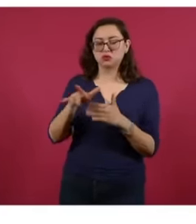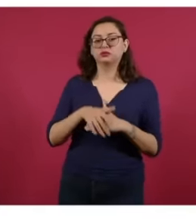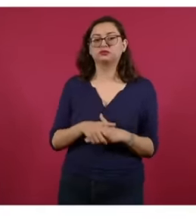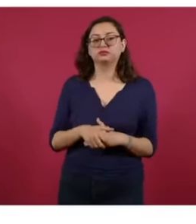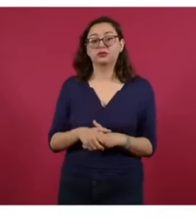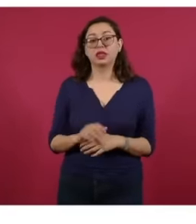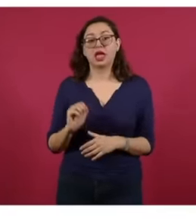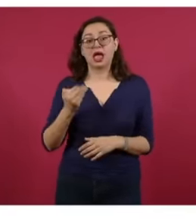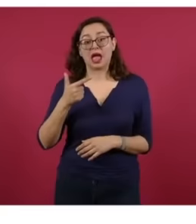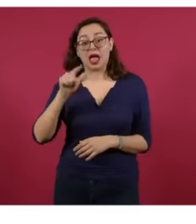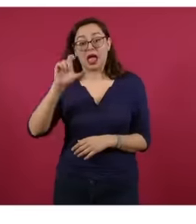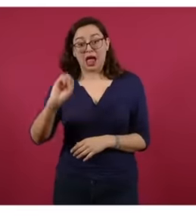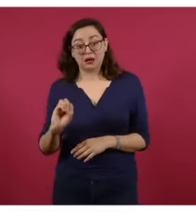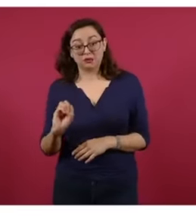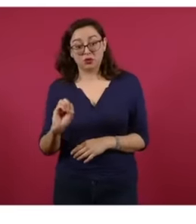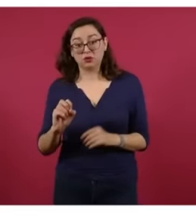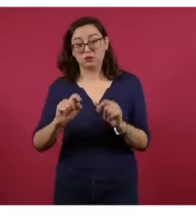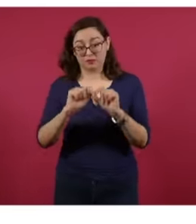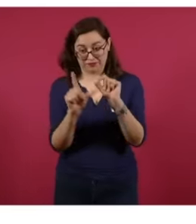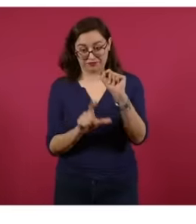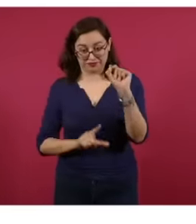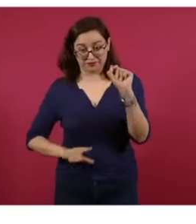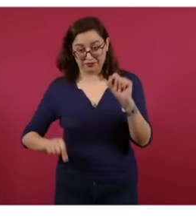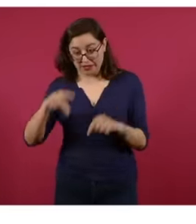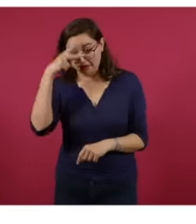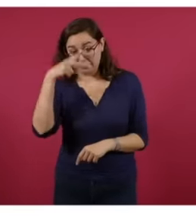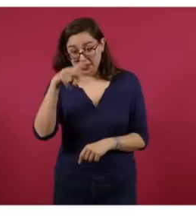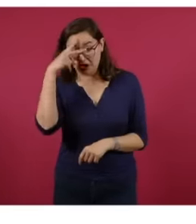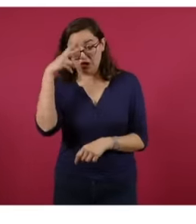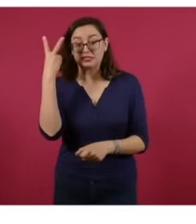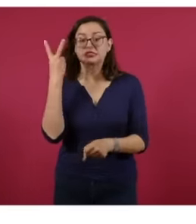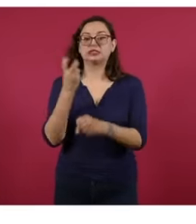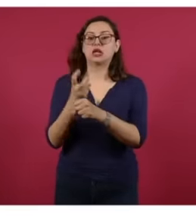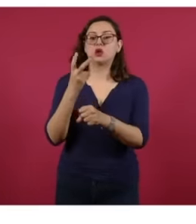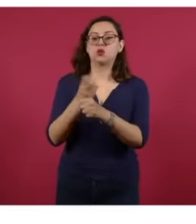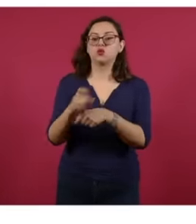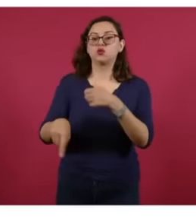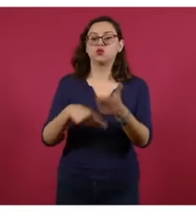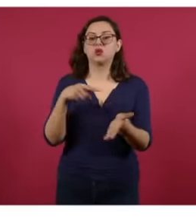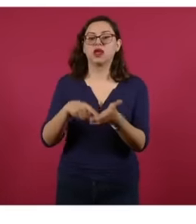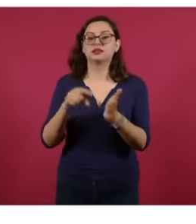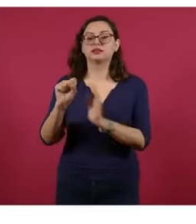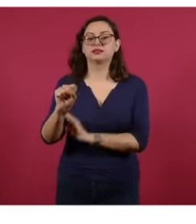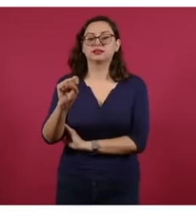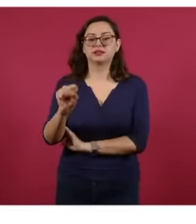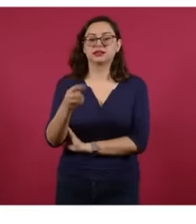Manuel López Obrador, president of Mexico, who occupies second place has 63, one point more